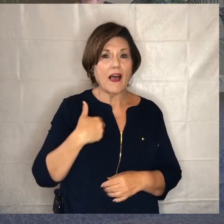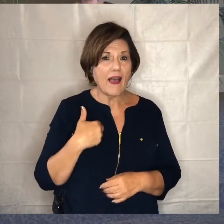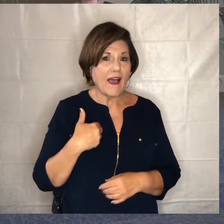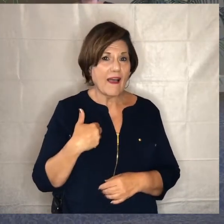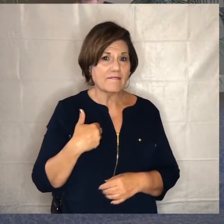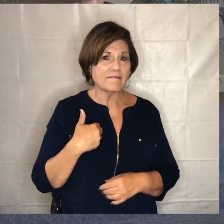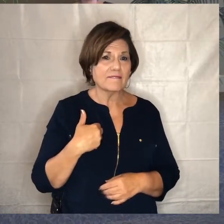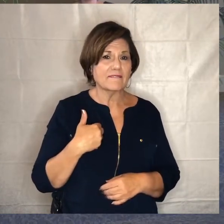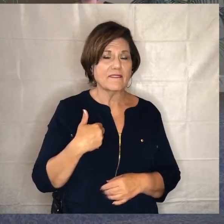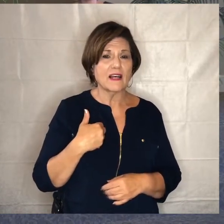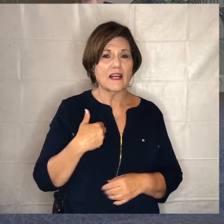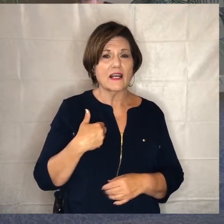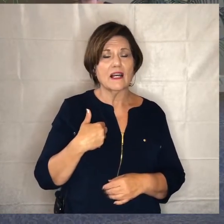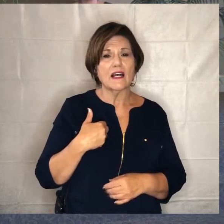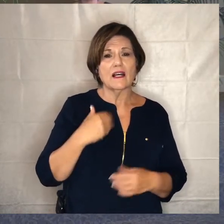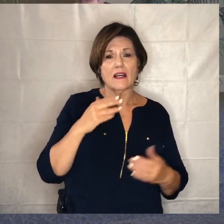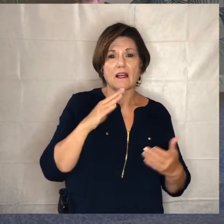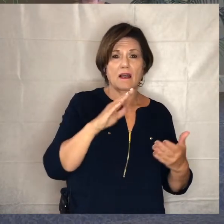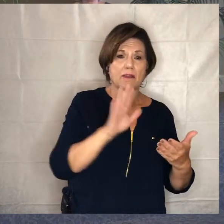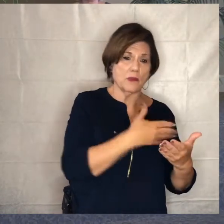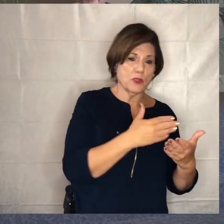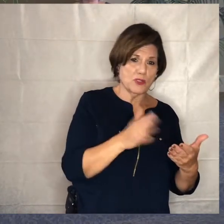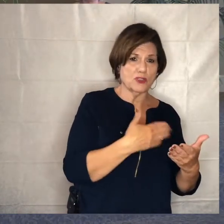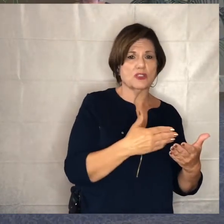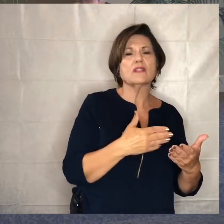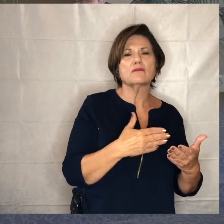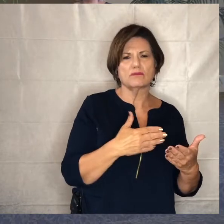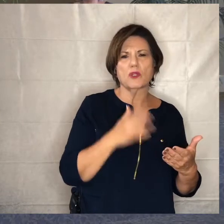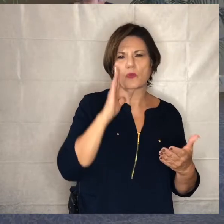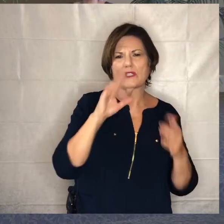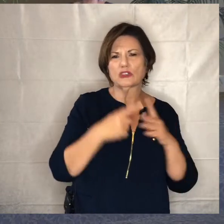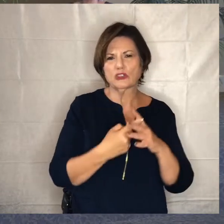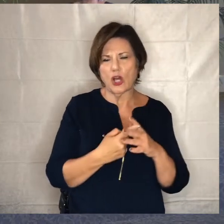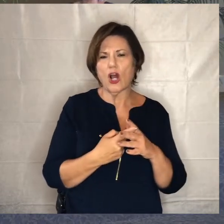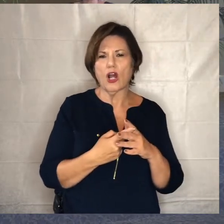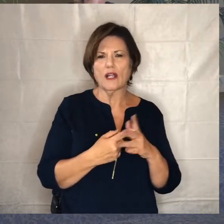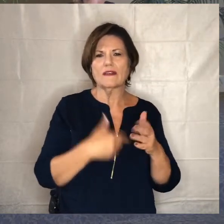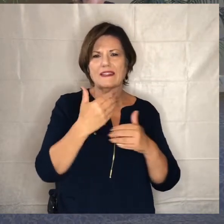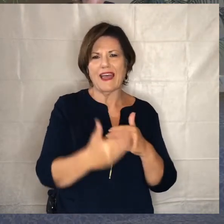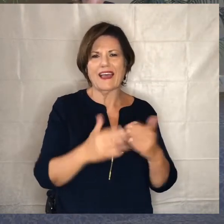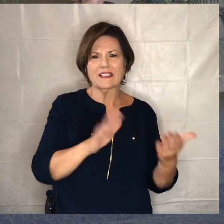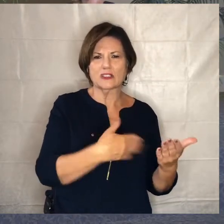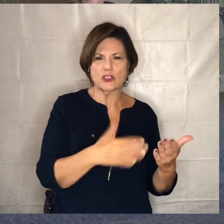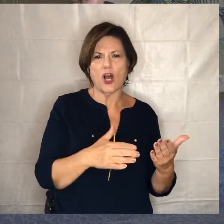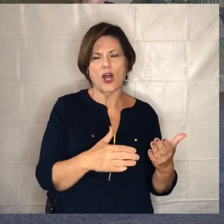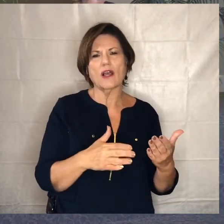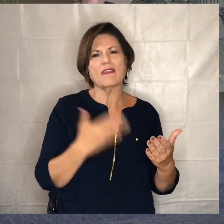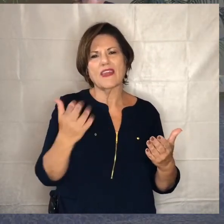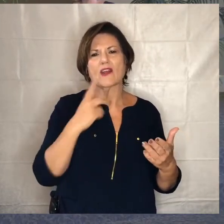going to come up the band is going to begin playing their next song and we ask you to look at that and consider